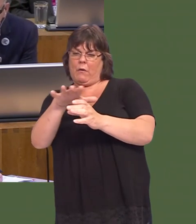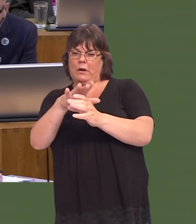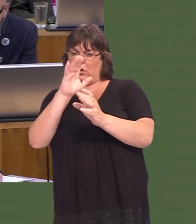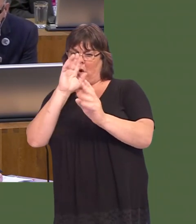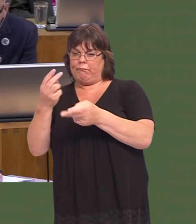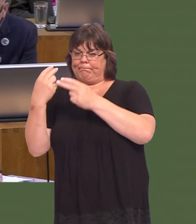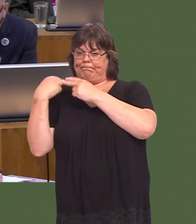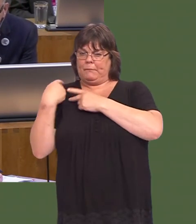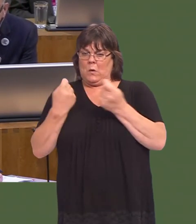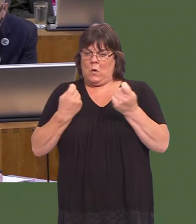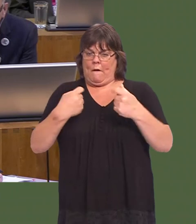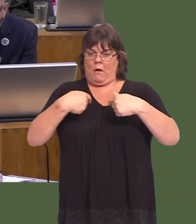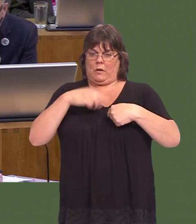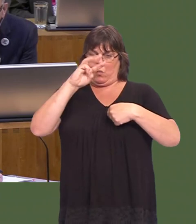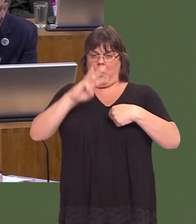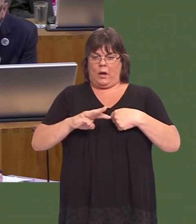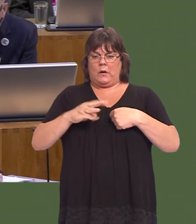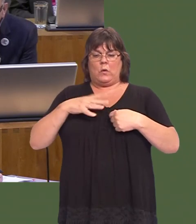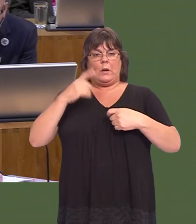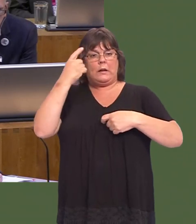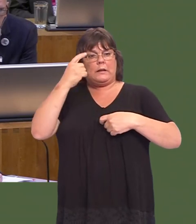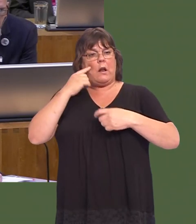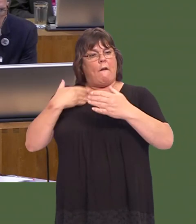So, at present, we are considering how far we can go with that.